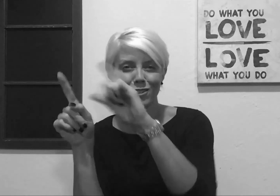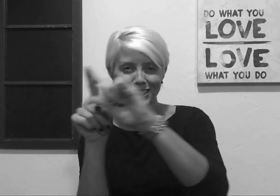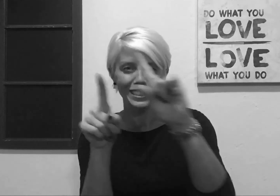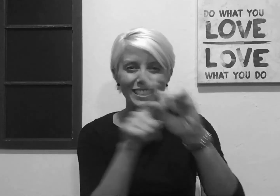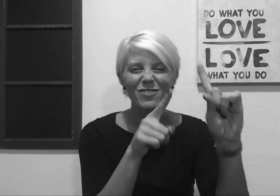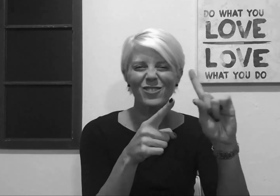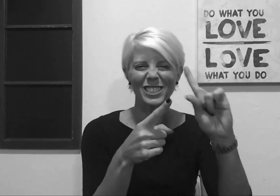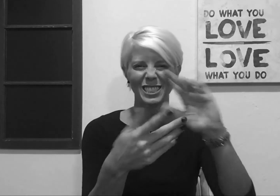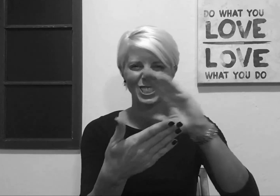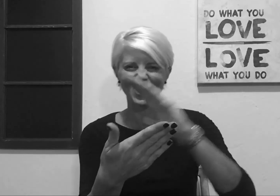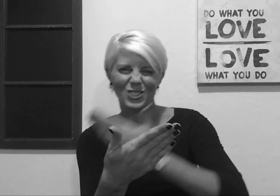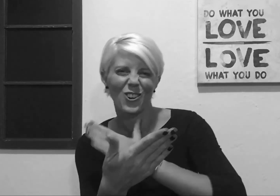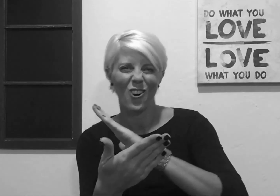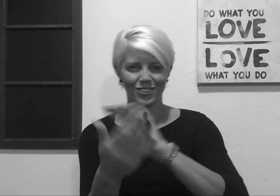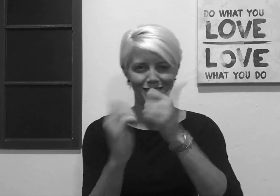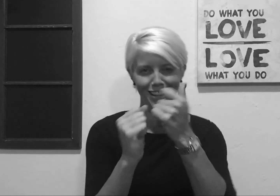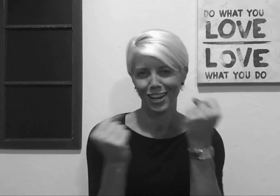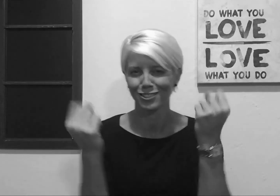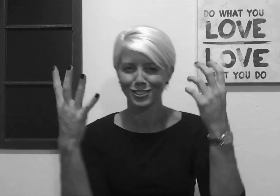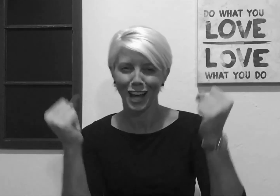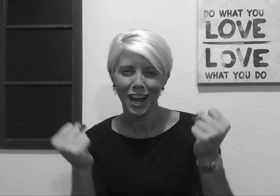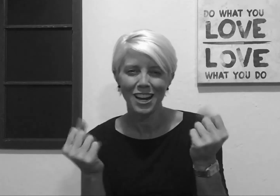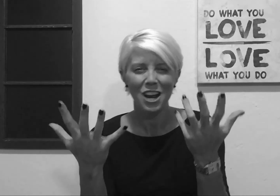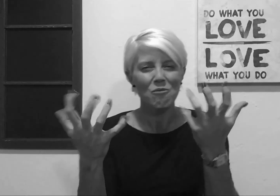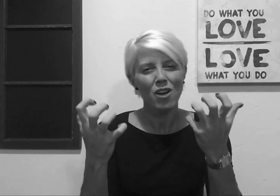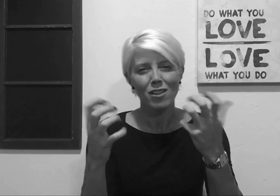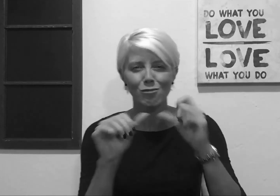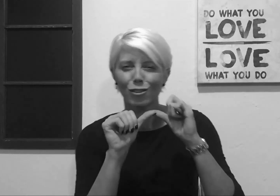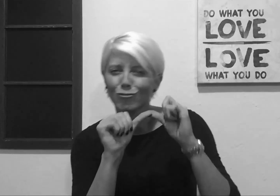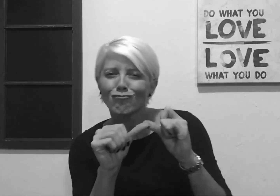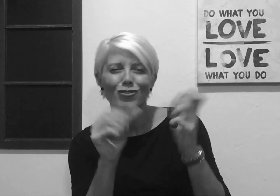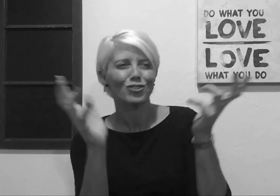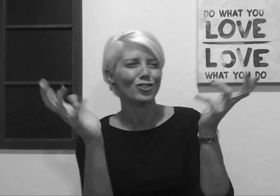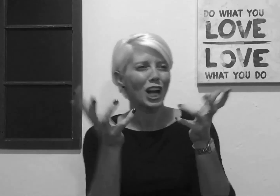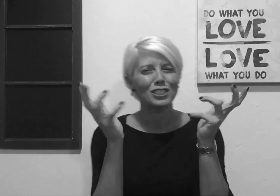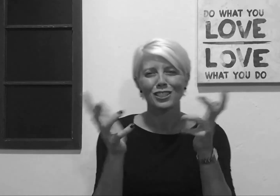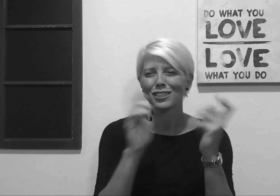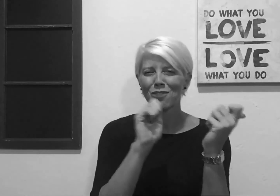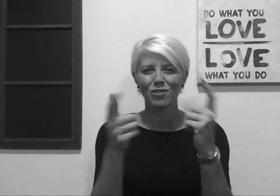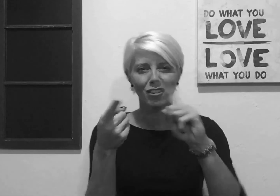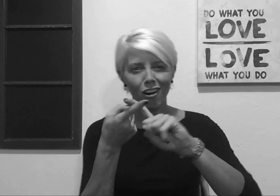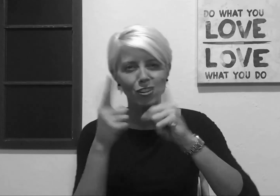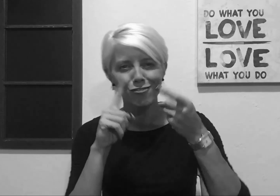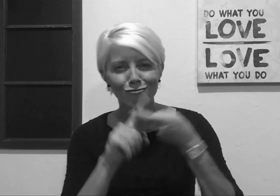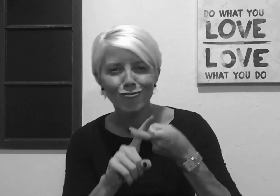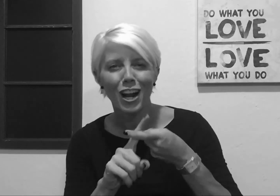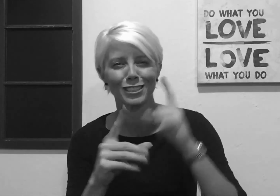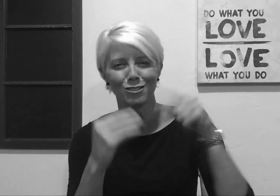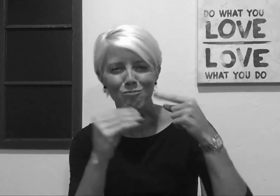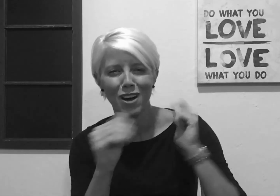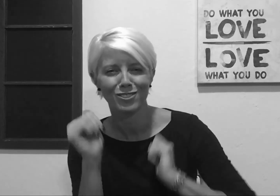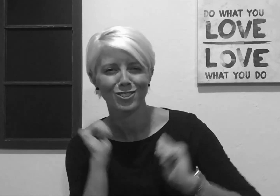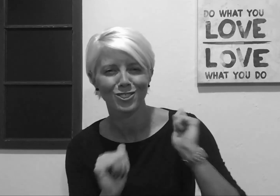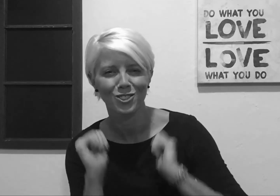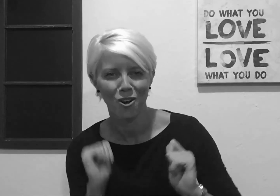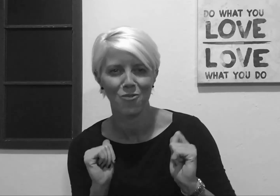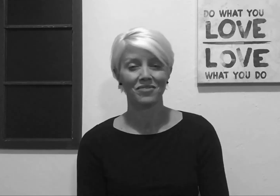the different songs and talking about the show with their friends.